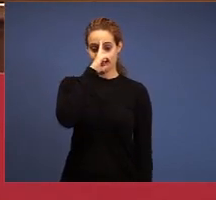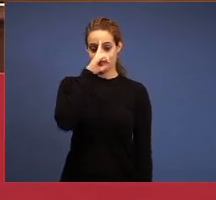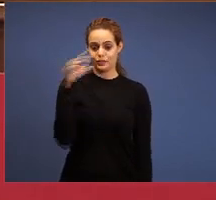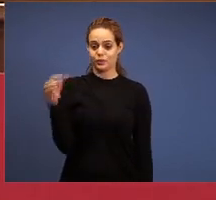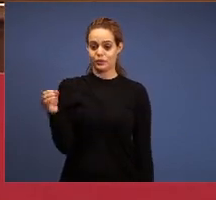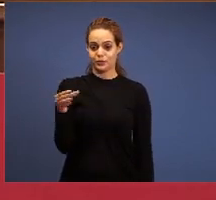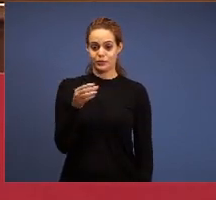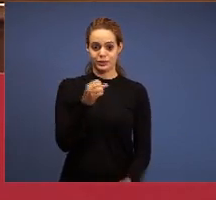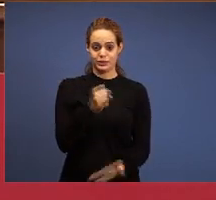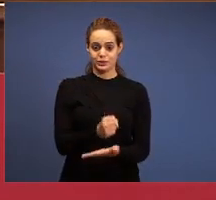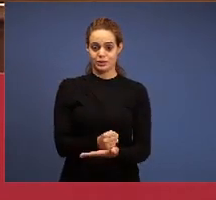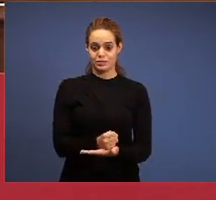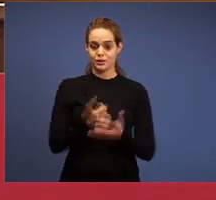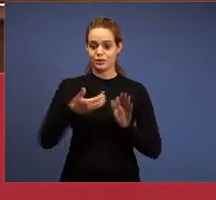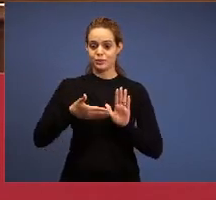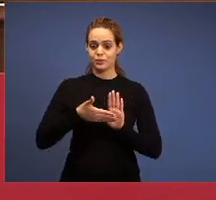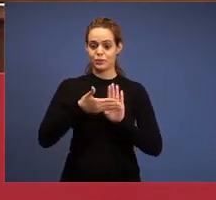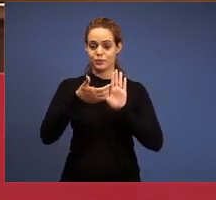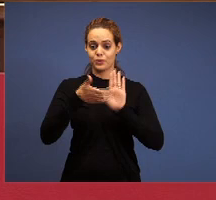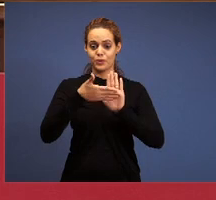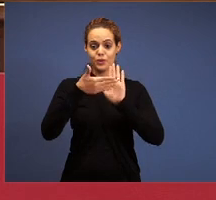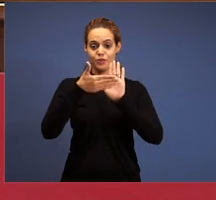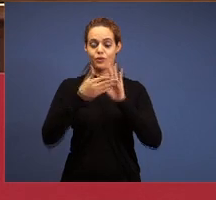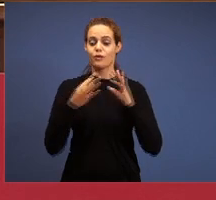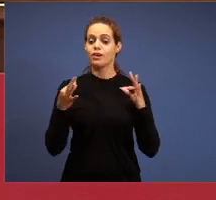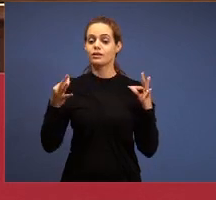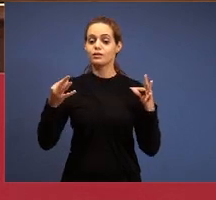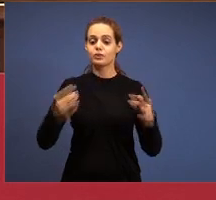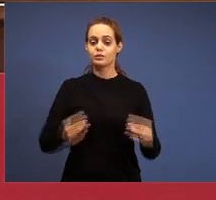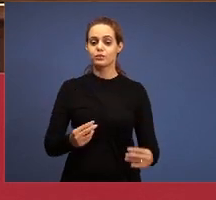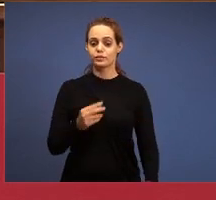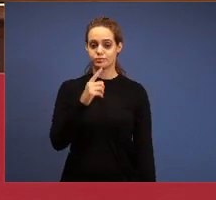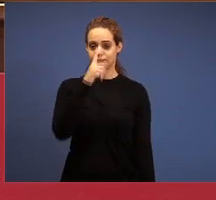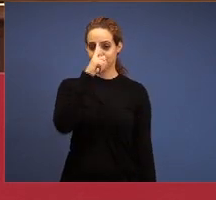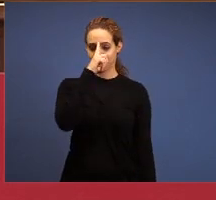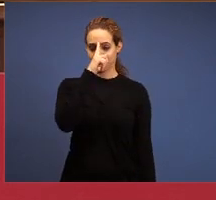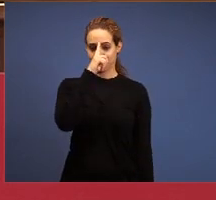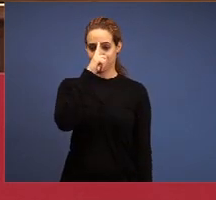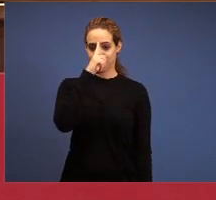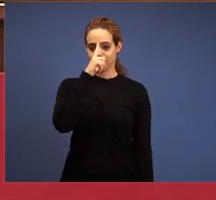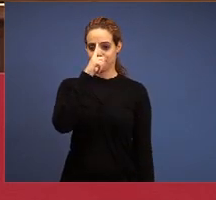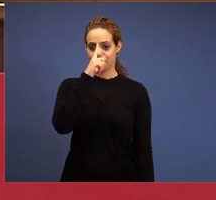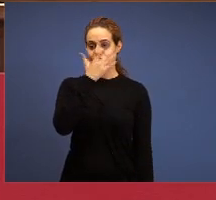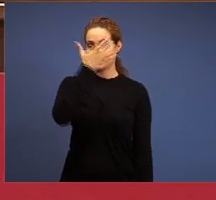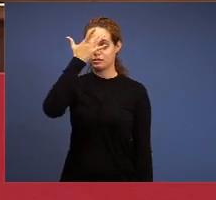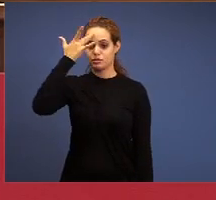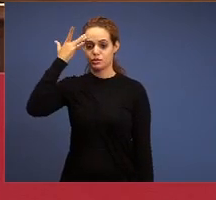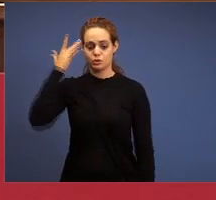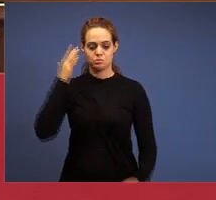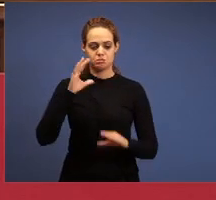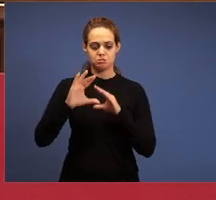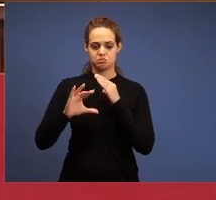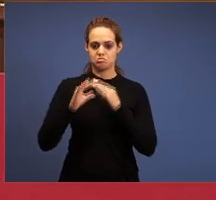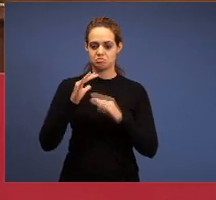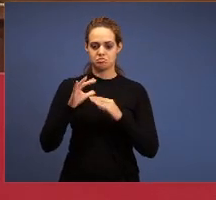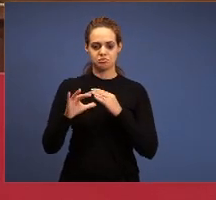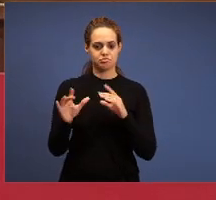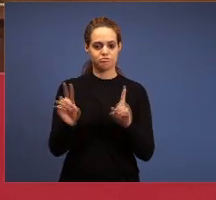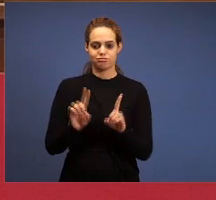the praise went to Latin, no one sang any more, the church had nothing more to sing, because